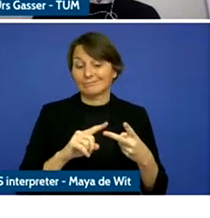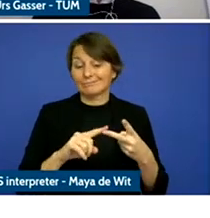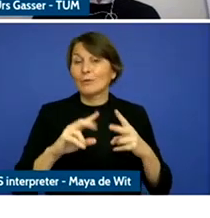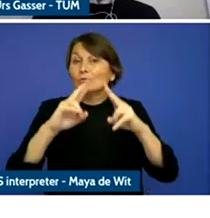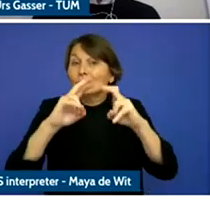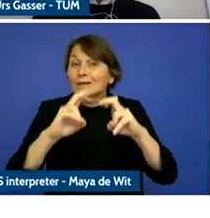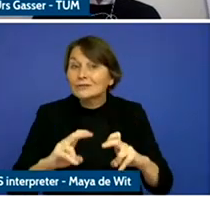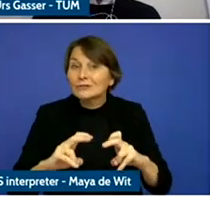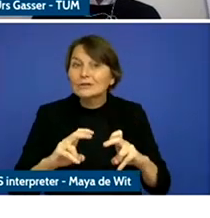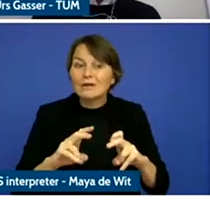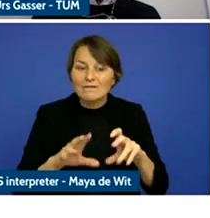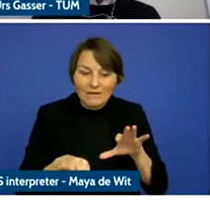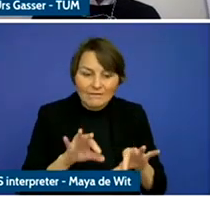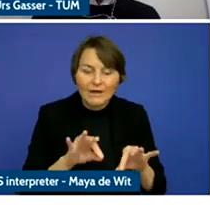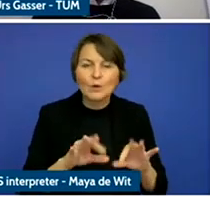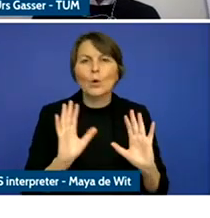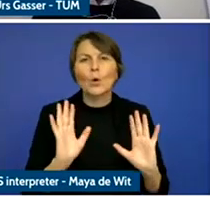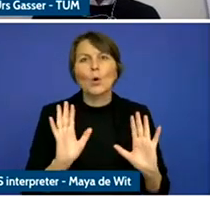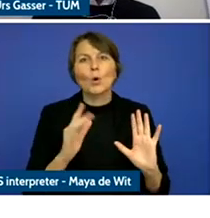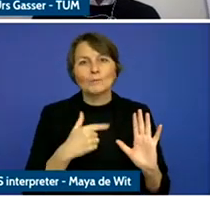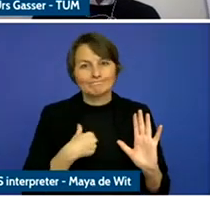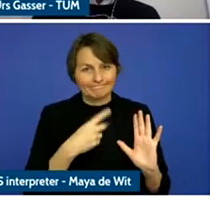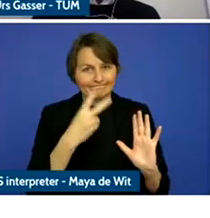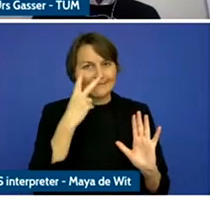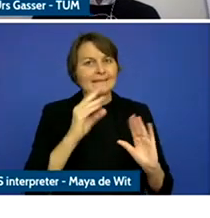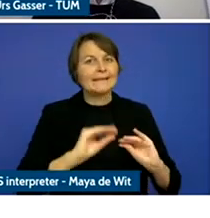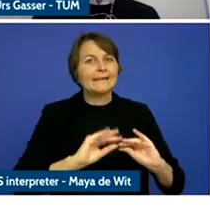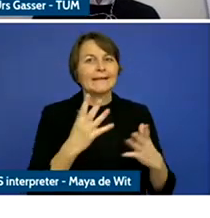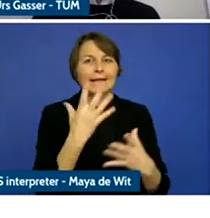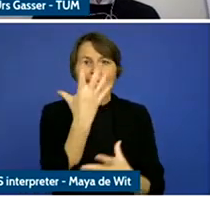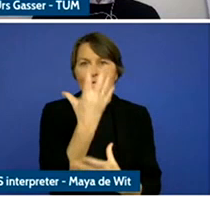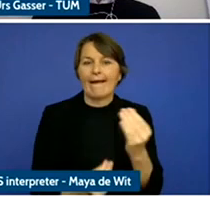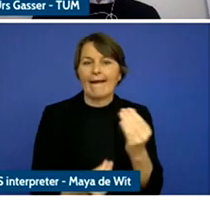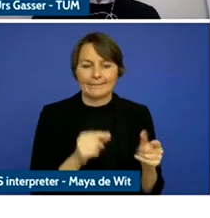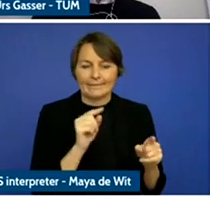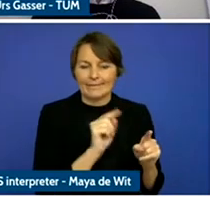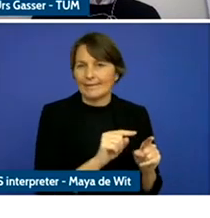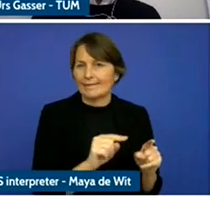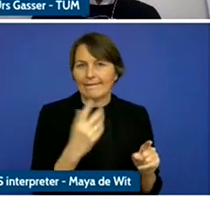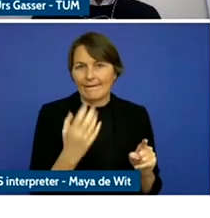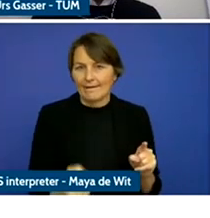we made and it was points out in the introduction that we have age gaps